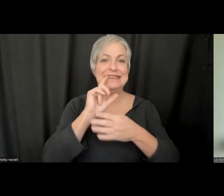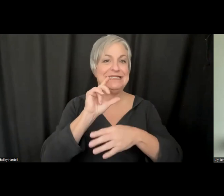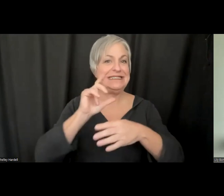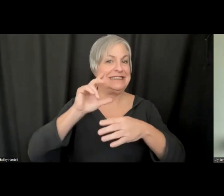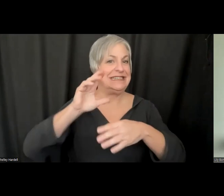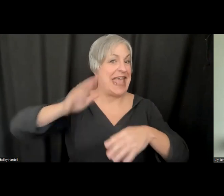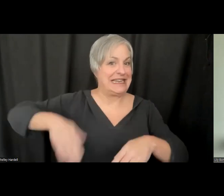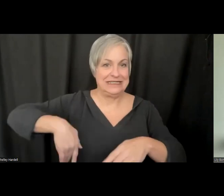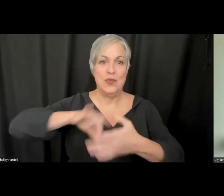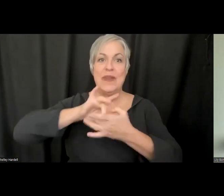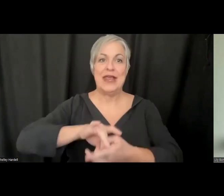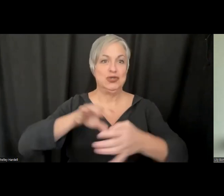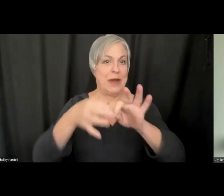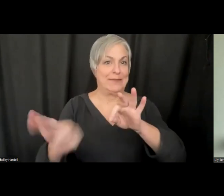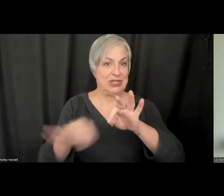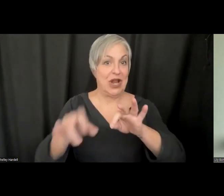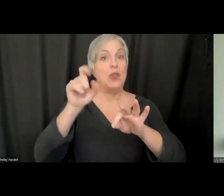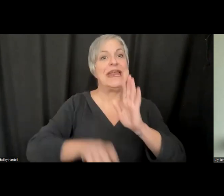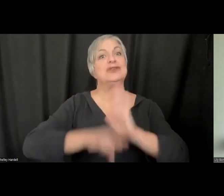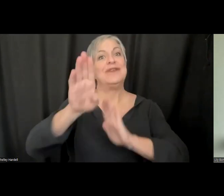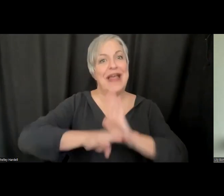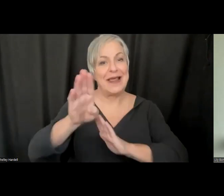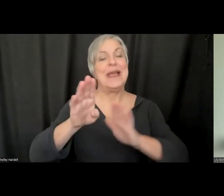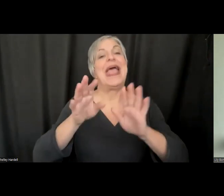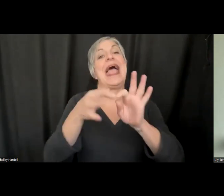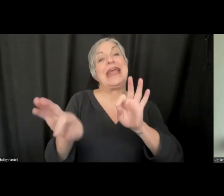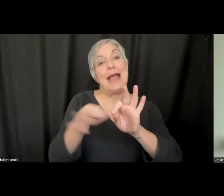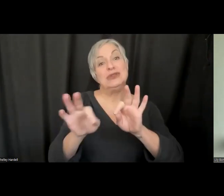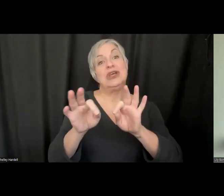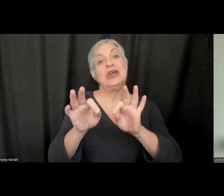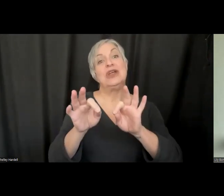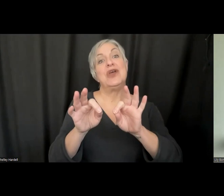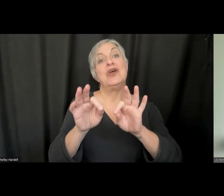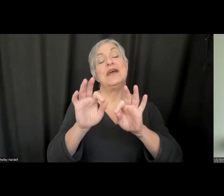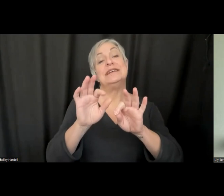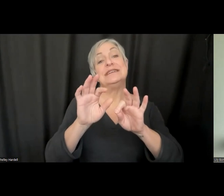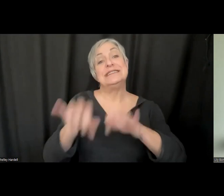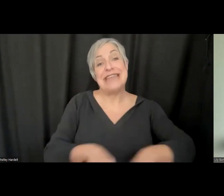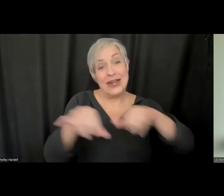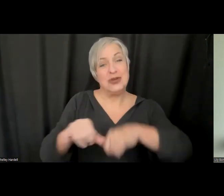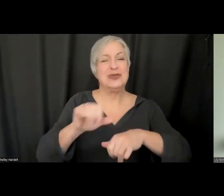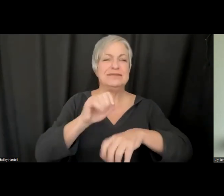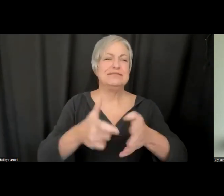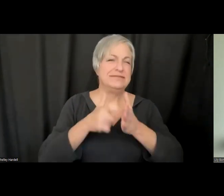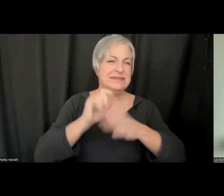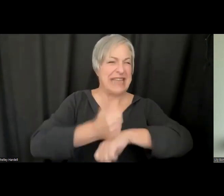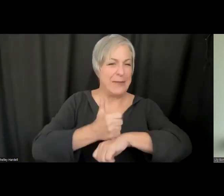needs to happen is we need to develop a caption format standard that supports 3D positioning in order for XR